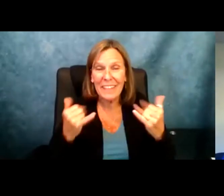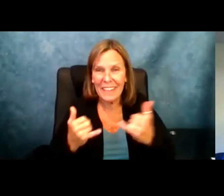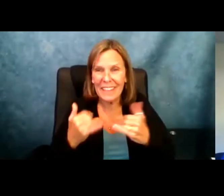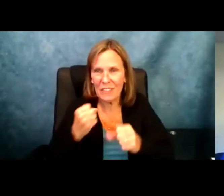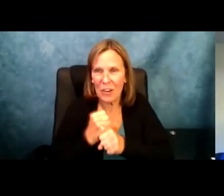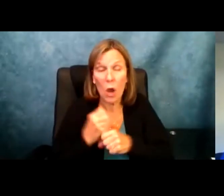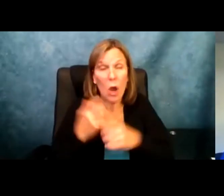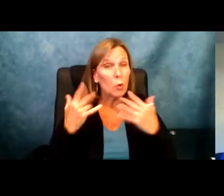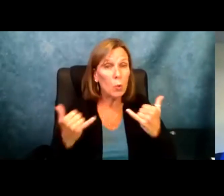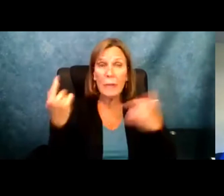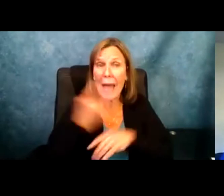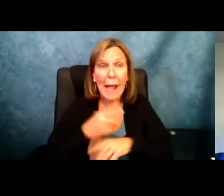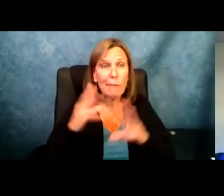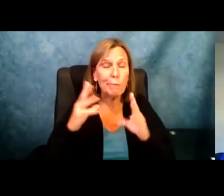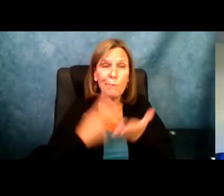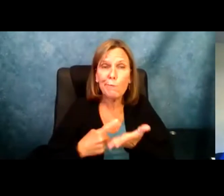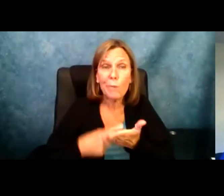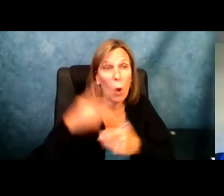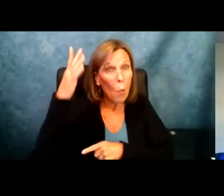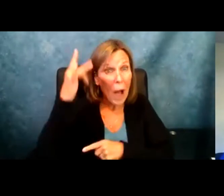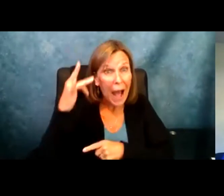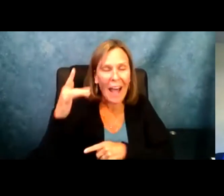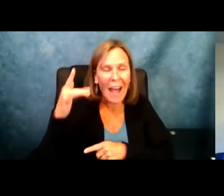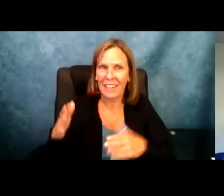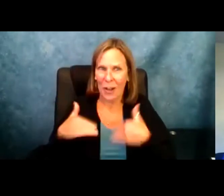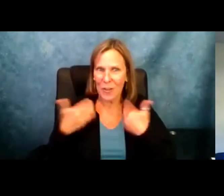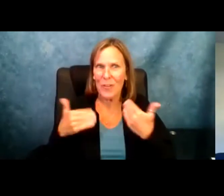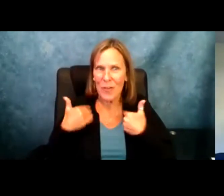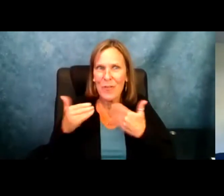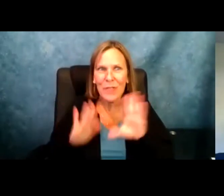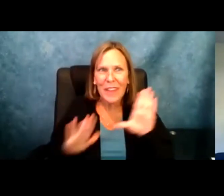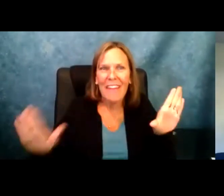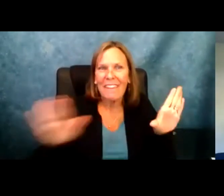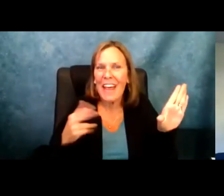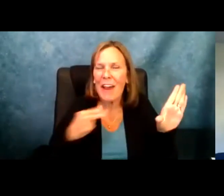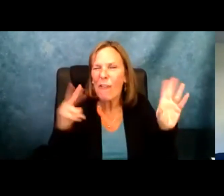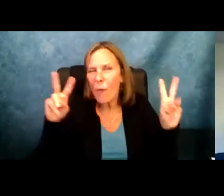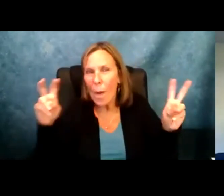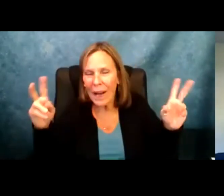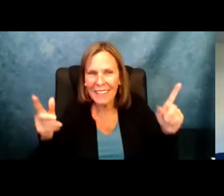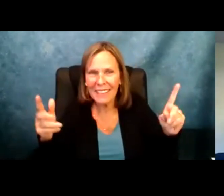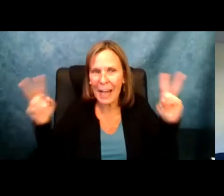this disability awareness event this year. The unique thing about our program today is basically because